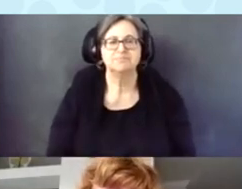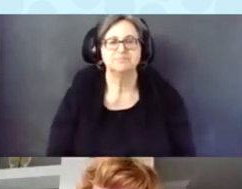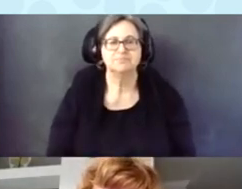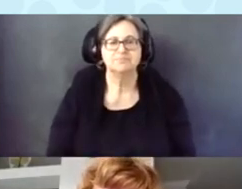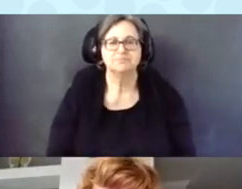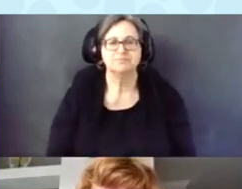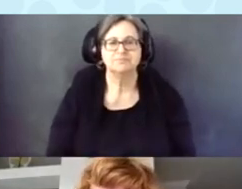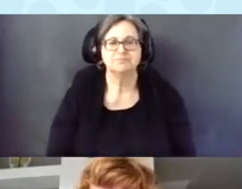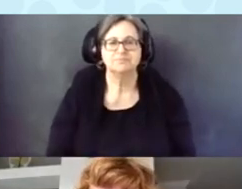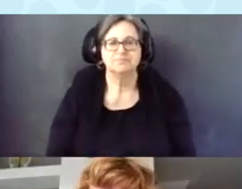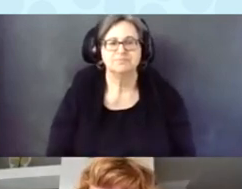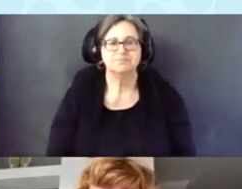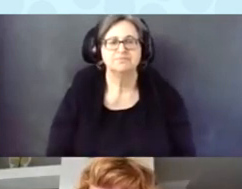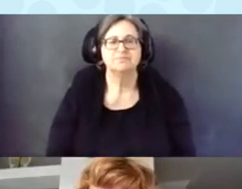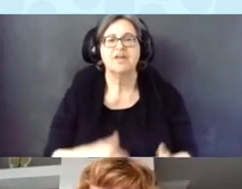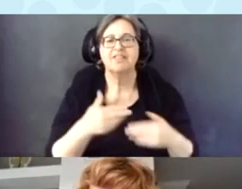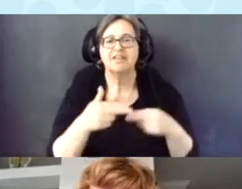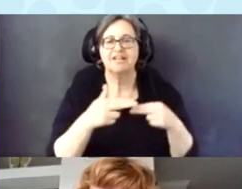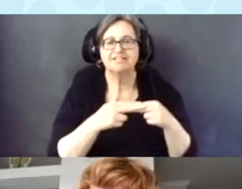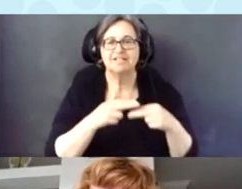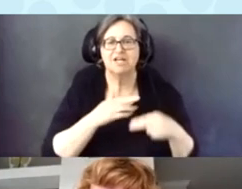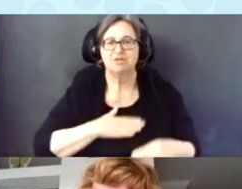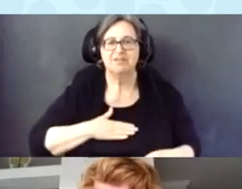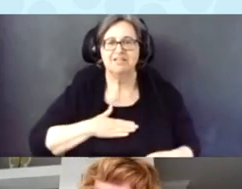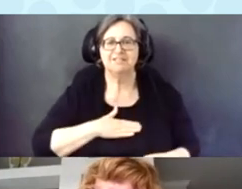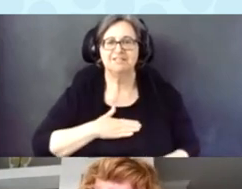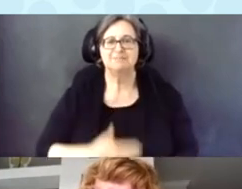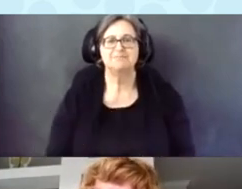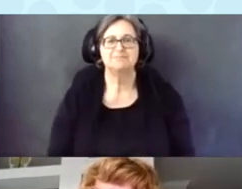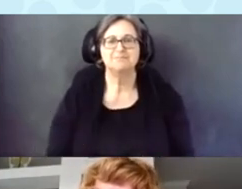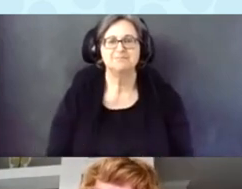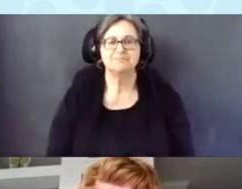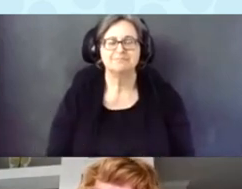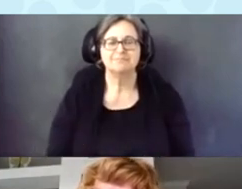Next slide, please.